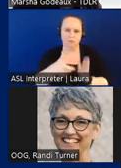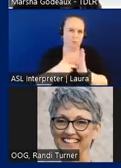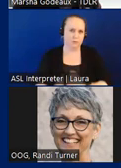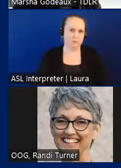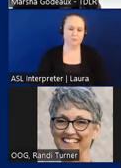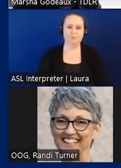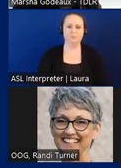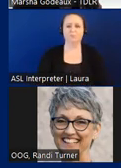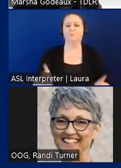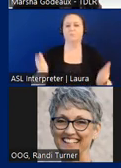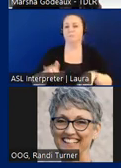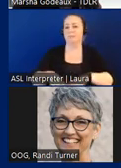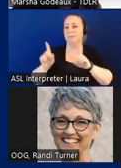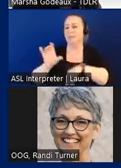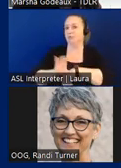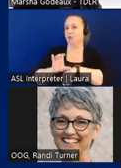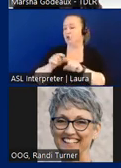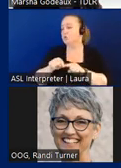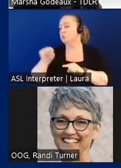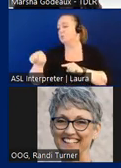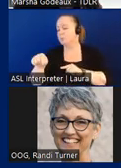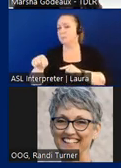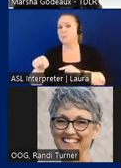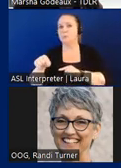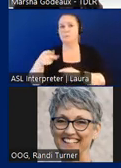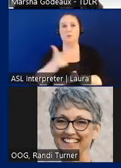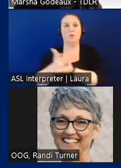Okay different church down the road they're paving their parking lot and got a great deal